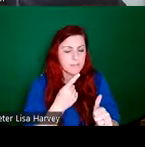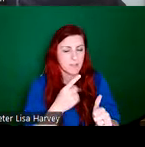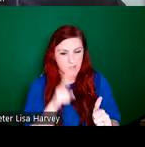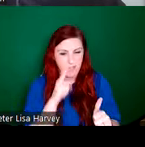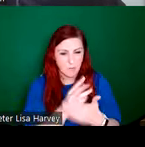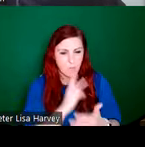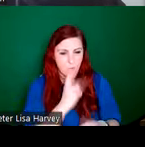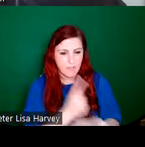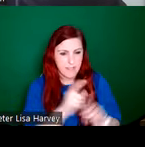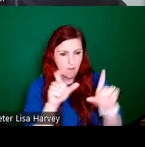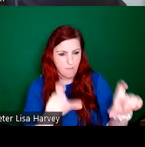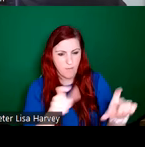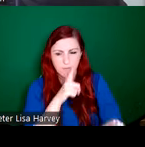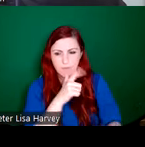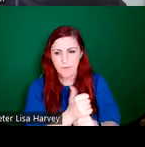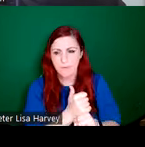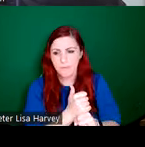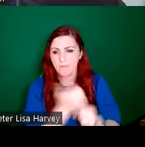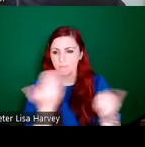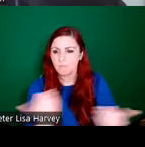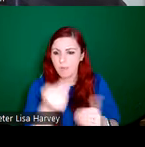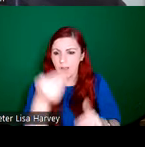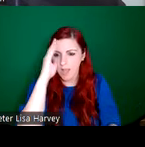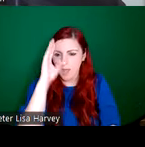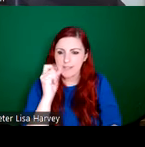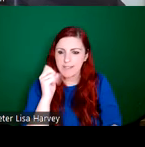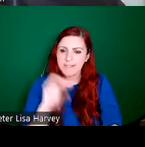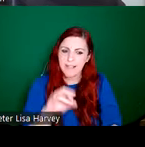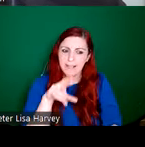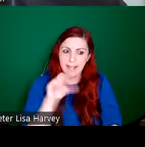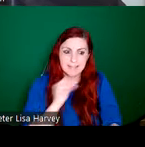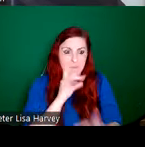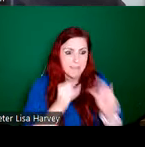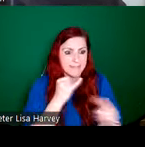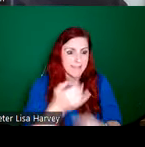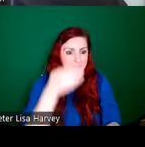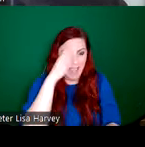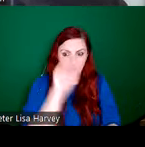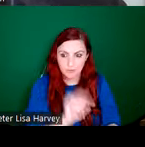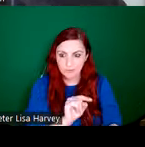also emphasize that there are stained glasses made using Irish leads. Watson,